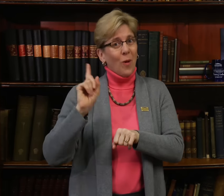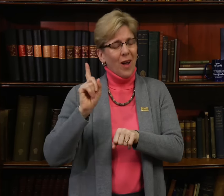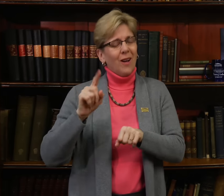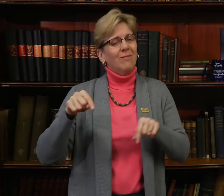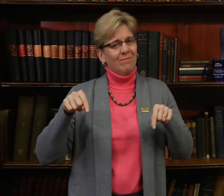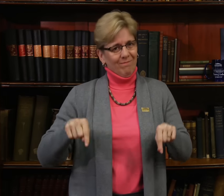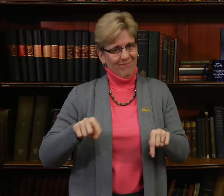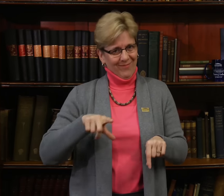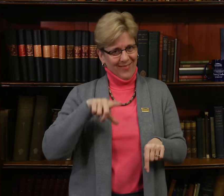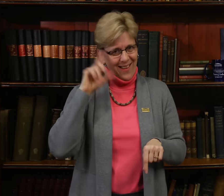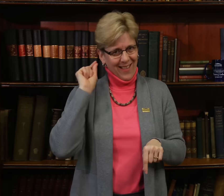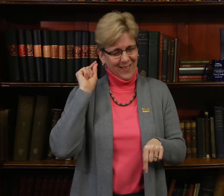Gallaudet University.